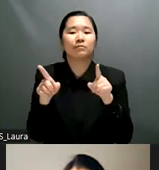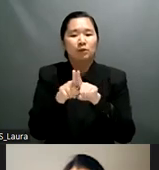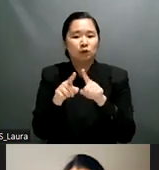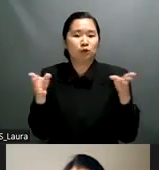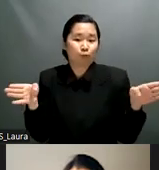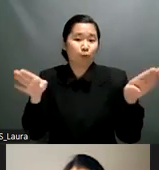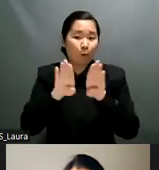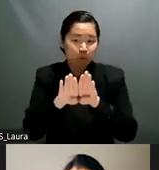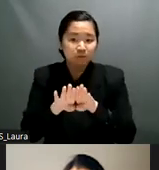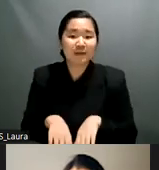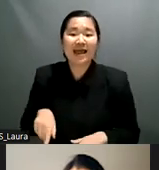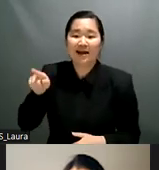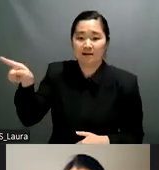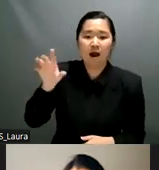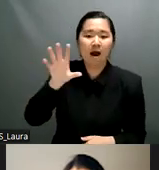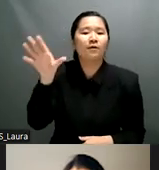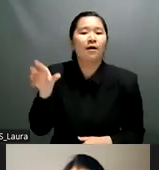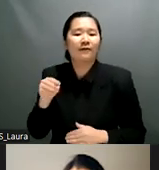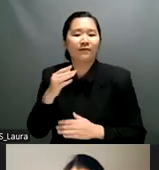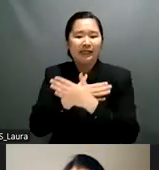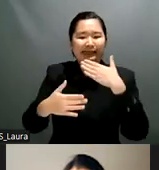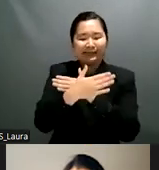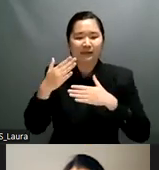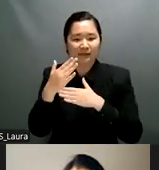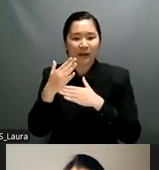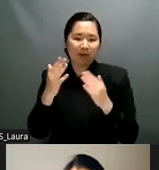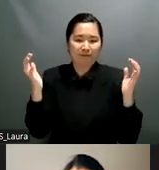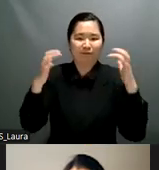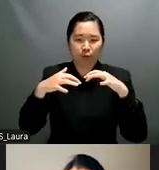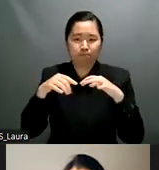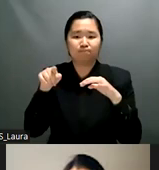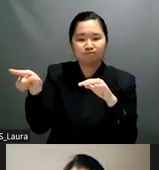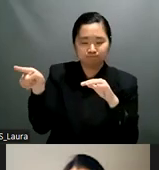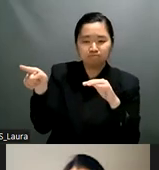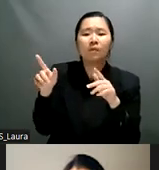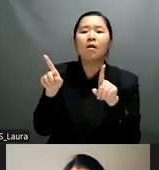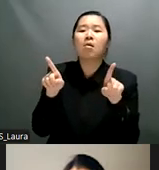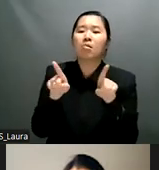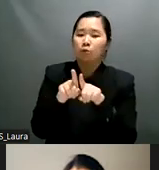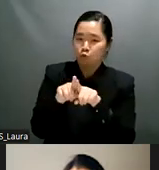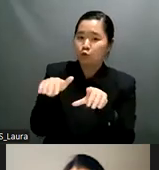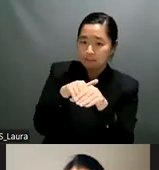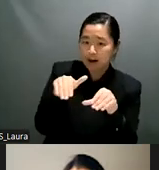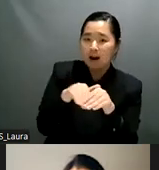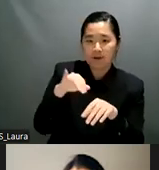inclusive futures partner she's a disability rights self-advocate and a member of usp kenya